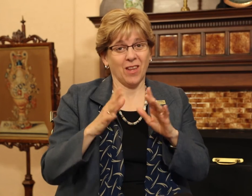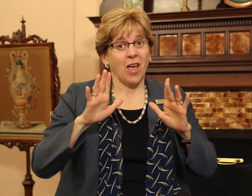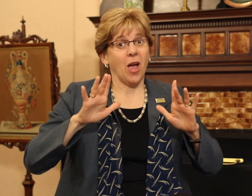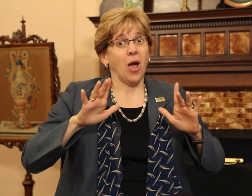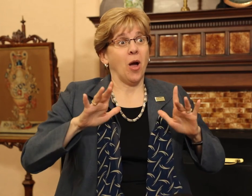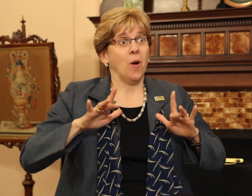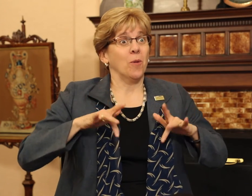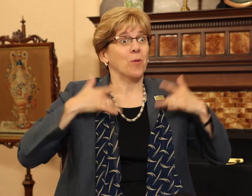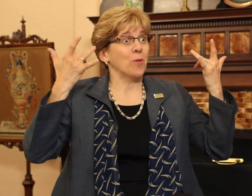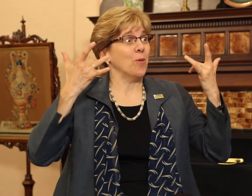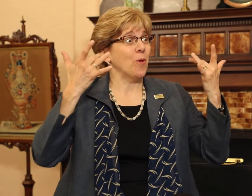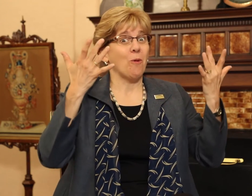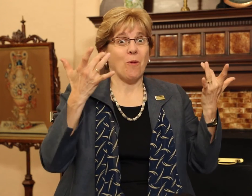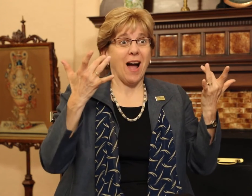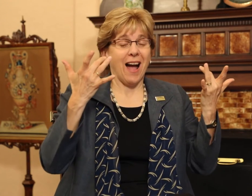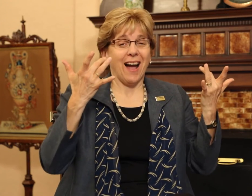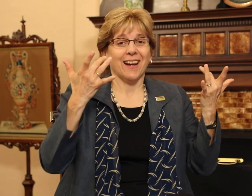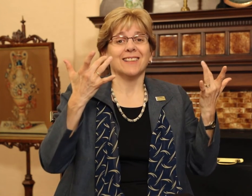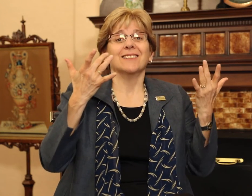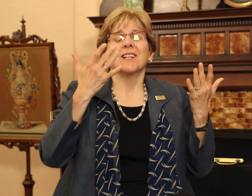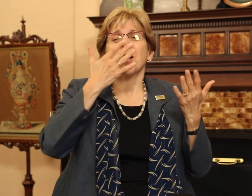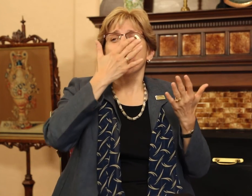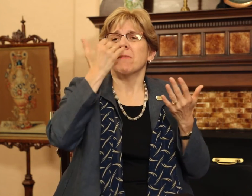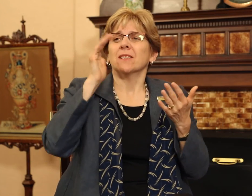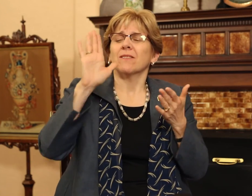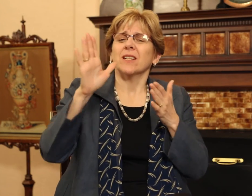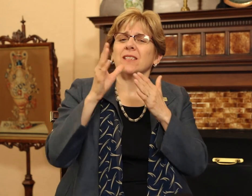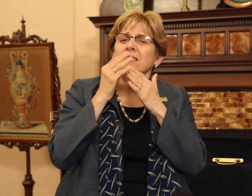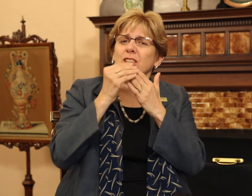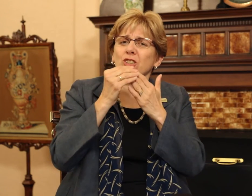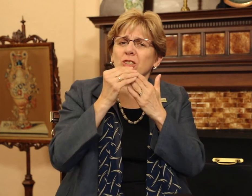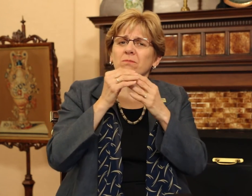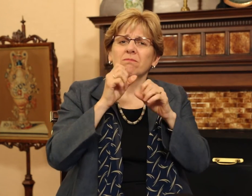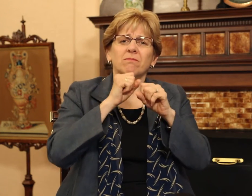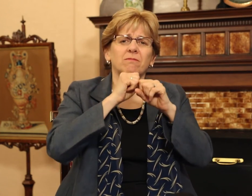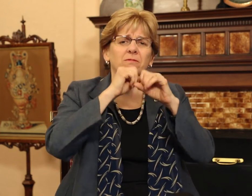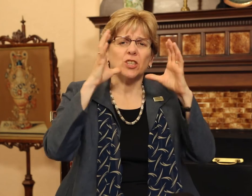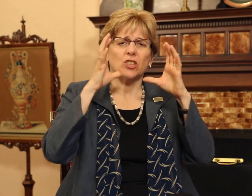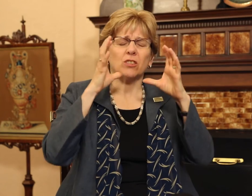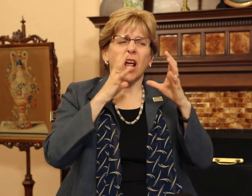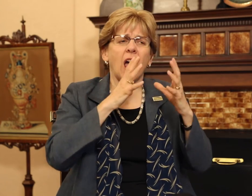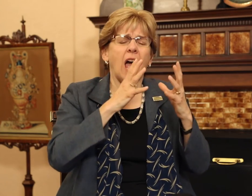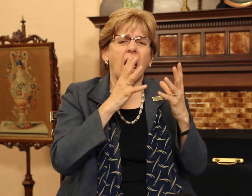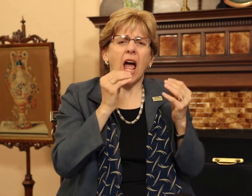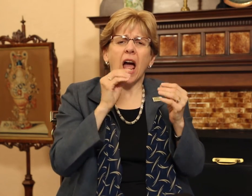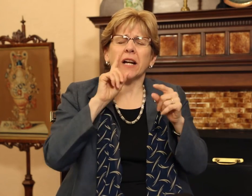We are very excited because of his leadership, vision, and